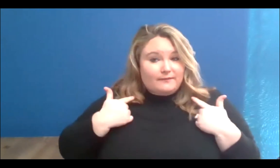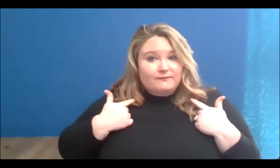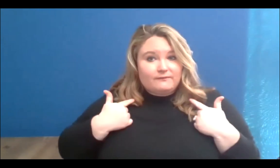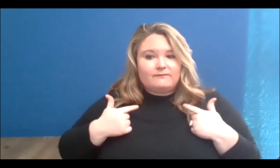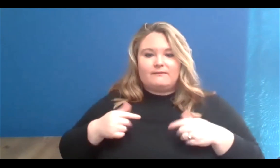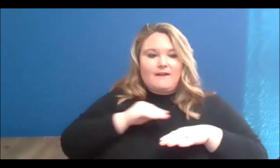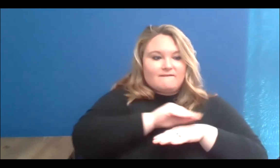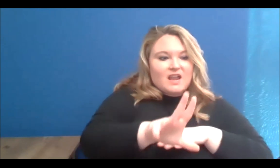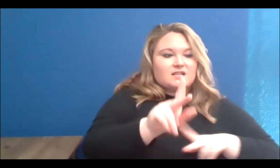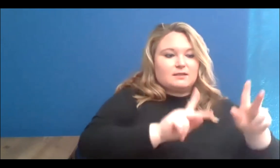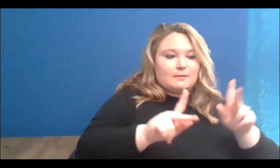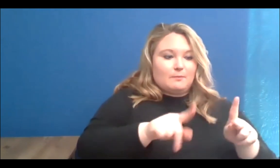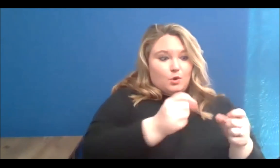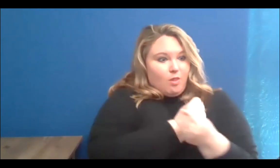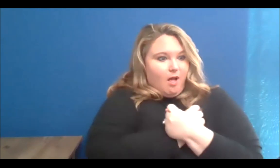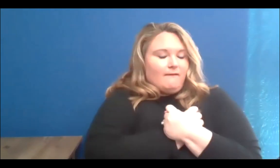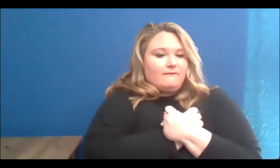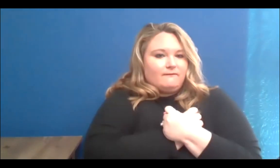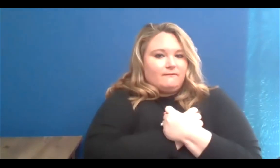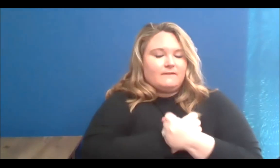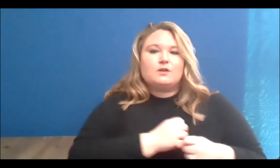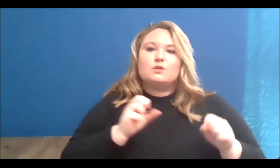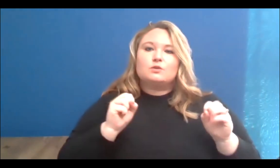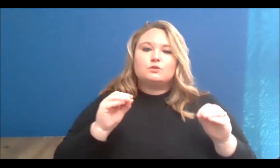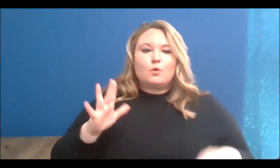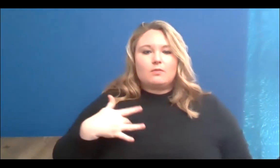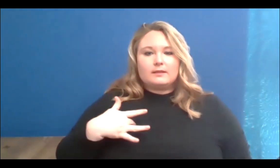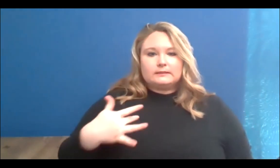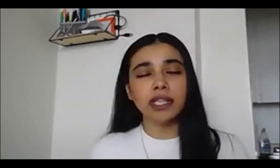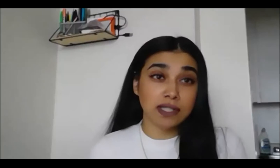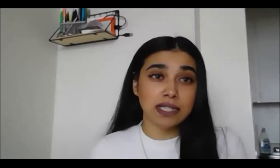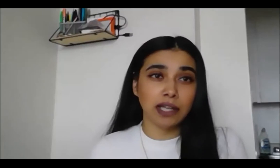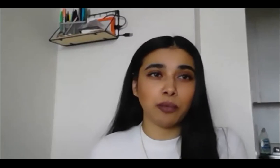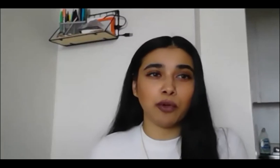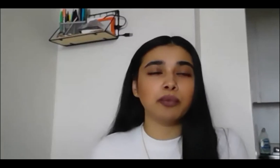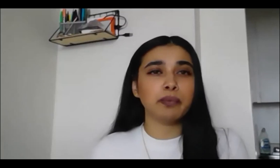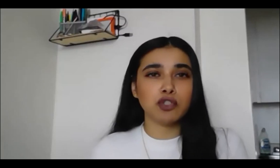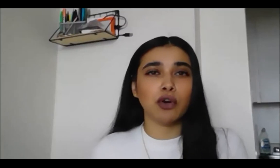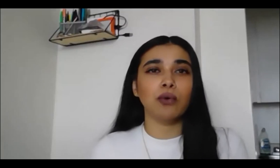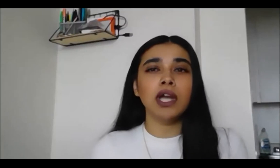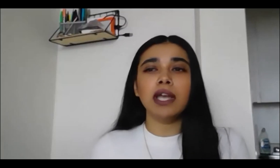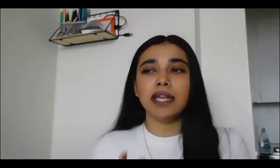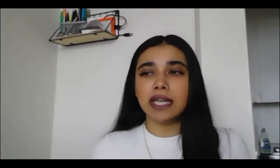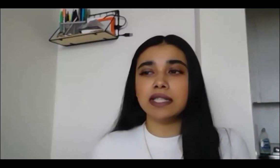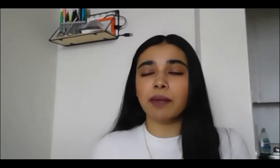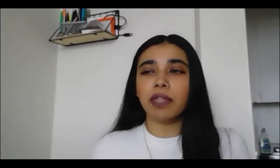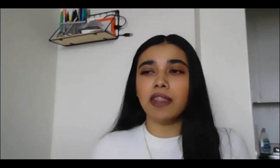your all is so natural, and that is not at all sustainable. So, it is something